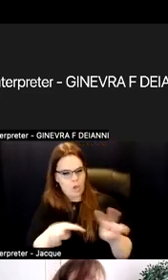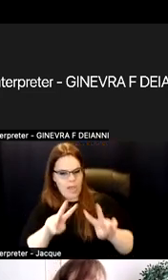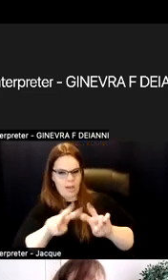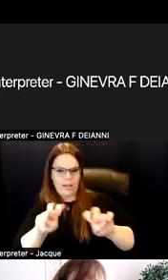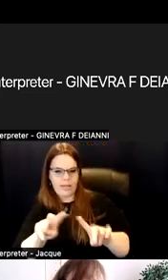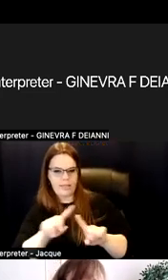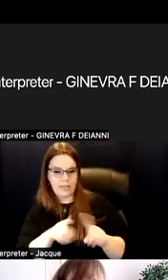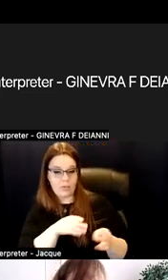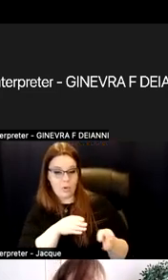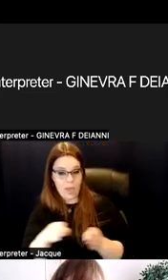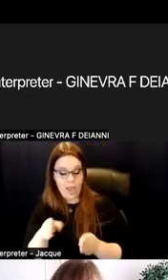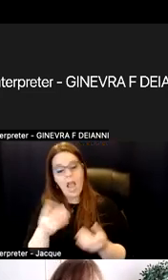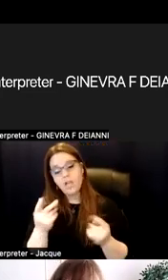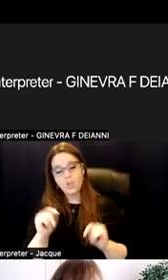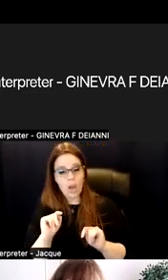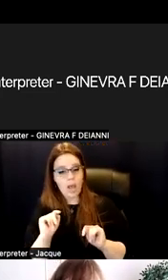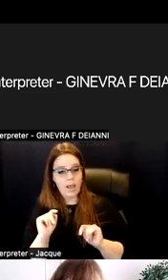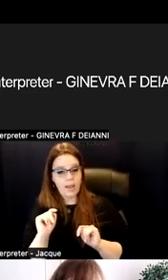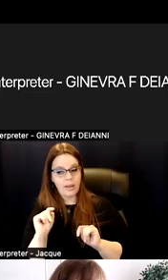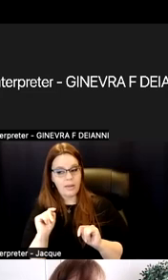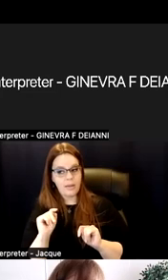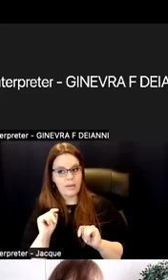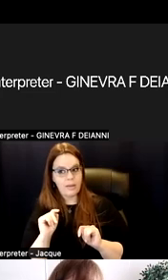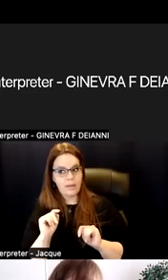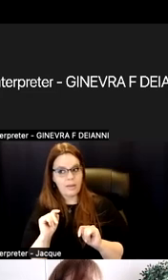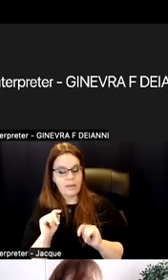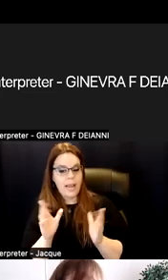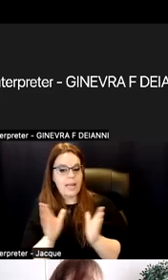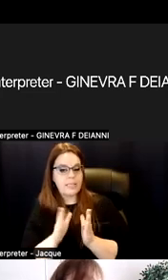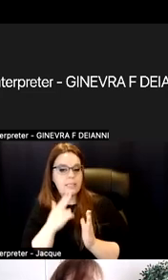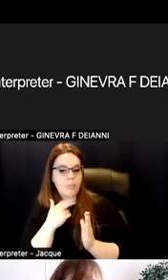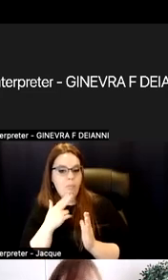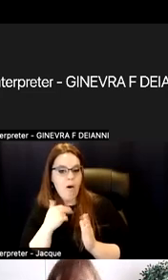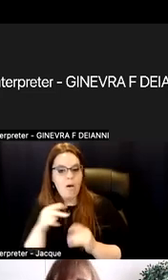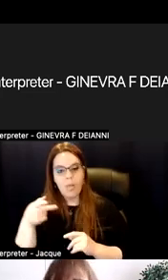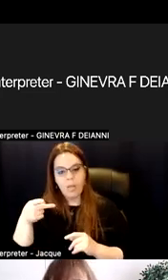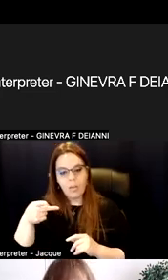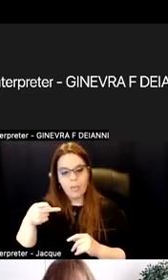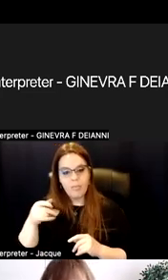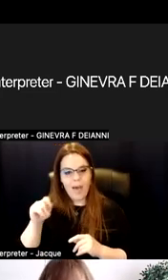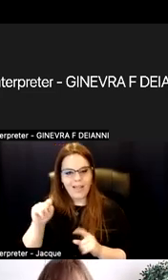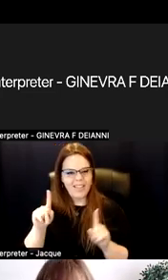perhaps try it in a very small pilot without in the same way not asking the institution